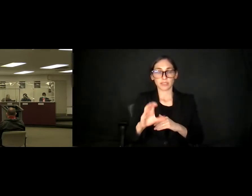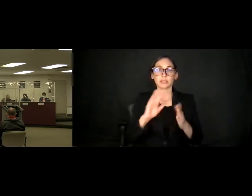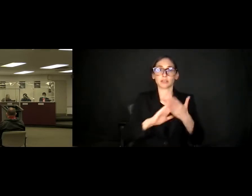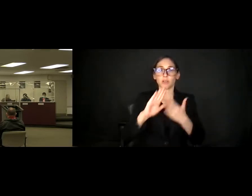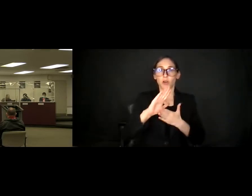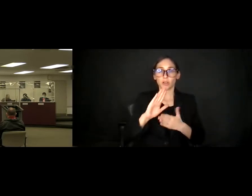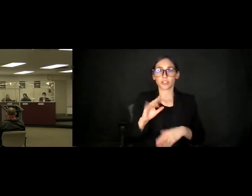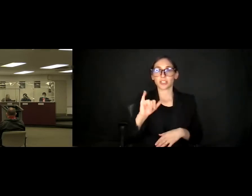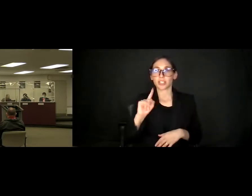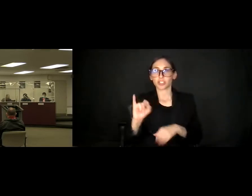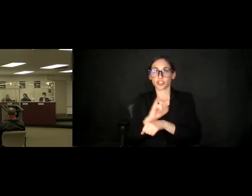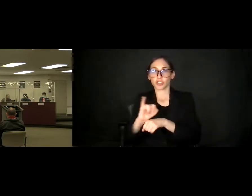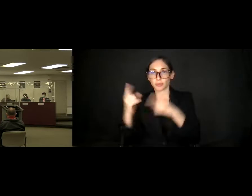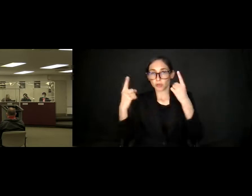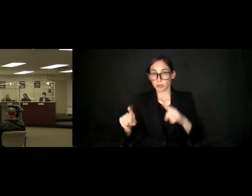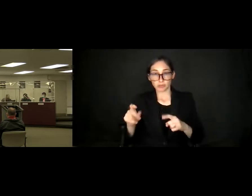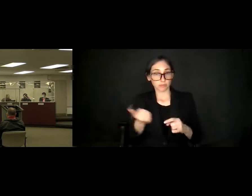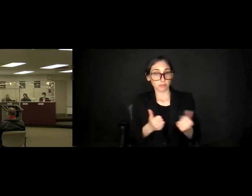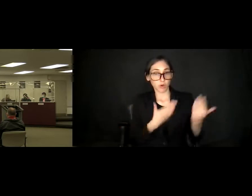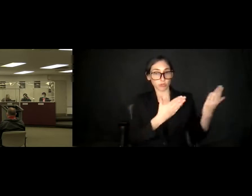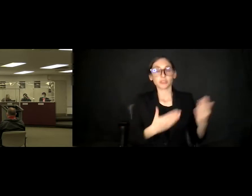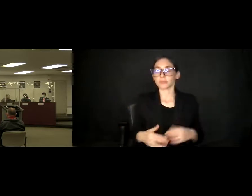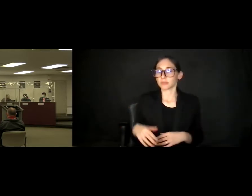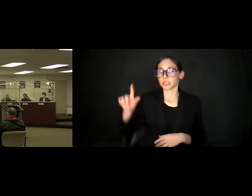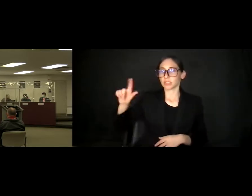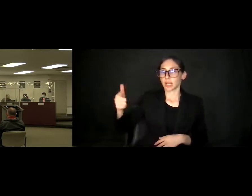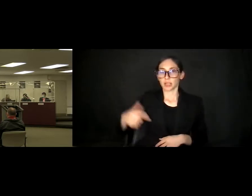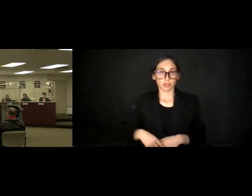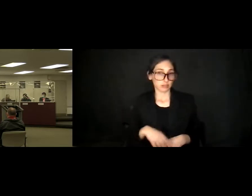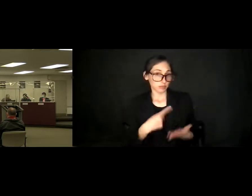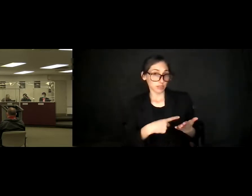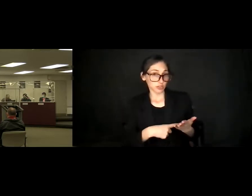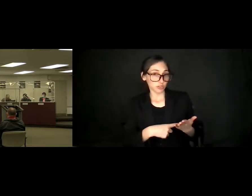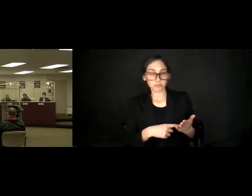May I hear a motion? So move. Second. Discussion? Advice? Approve.